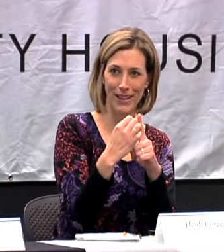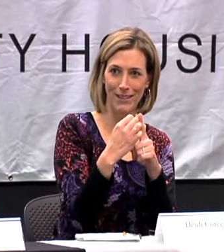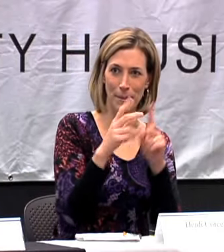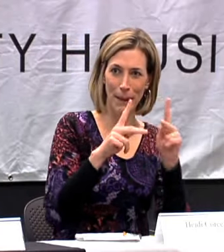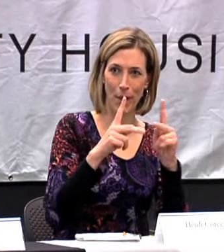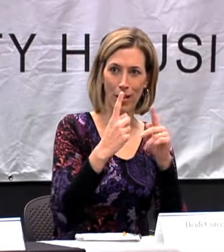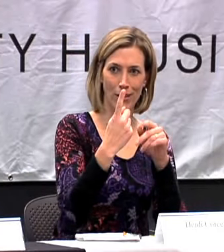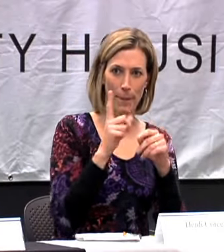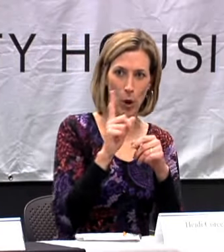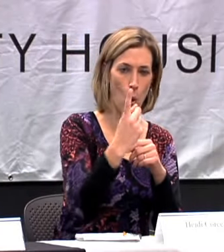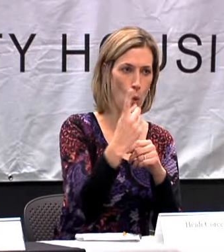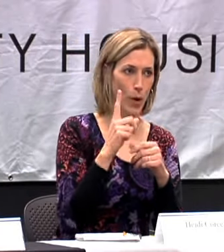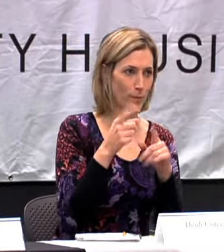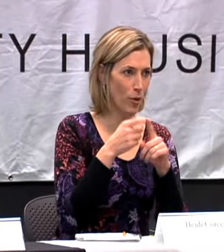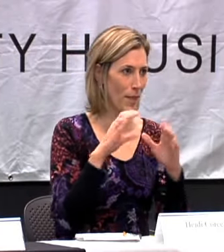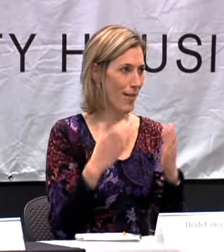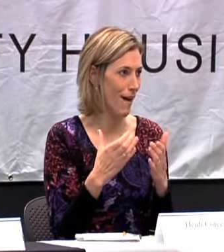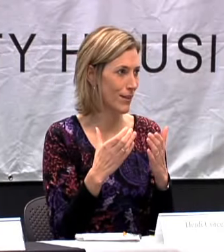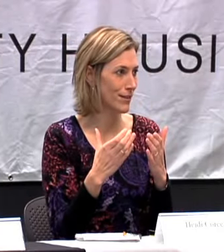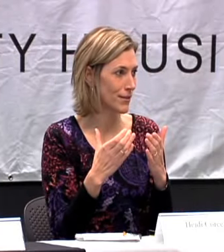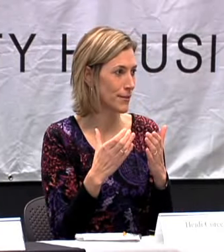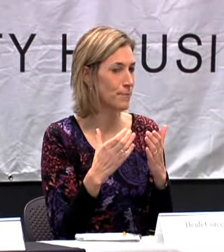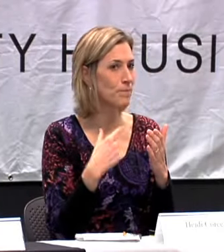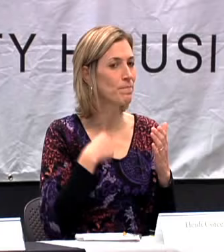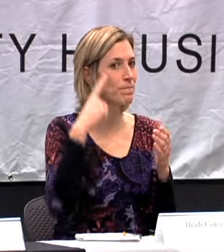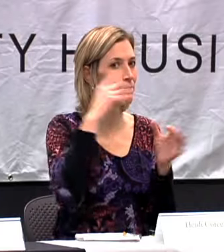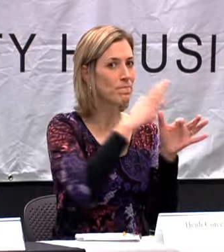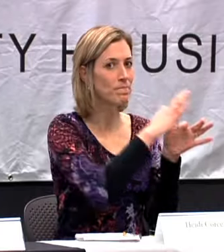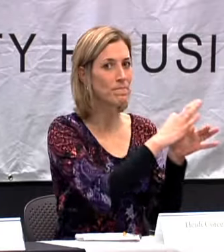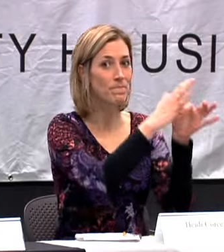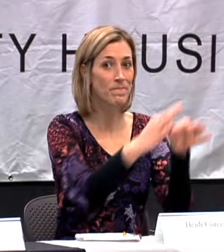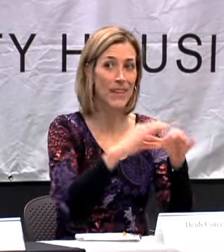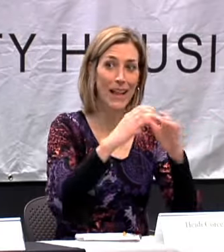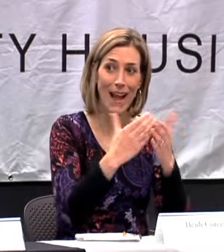PART OF THE SIGNING ENVIRONMENT. PEOPLE COMING AND GOING FROM CLASS